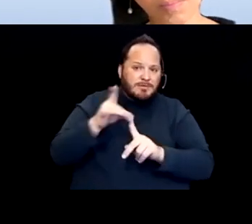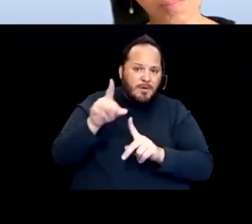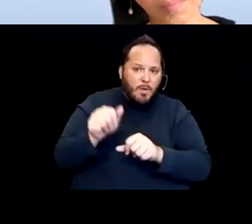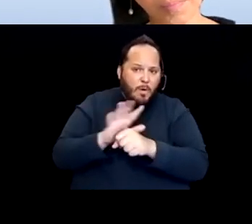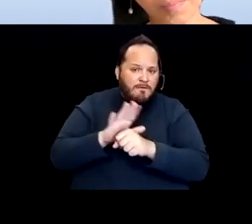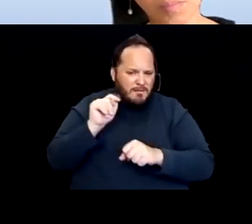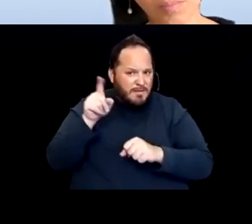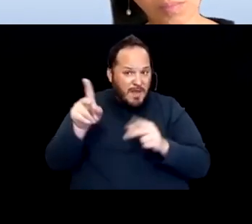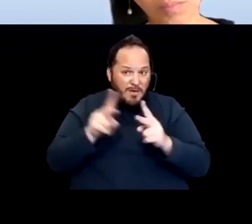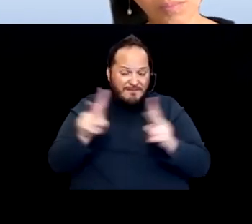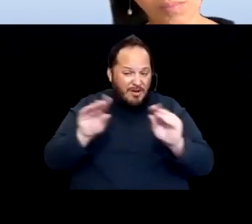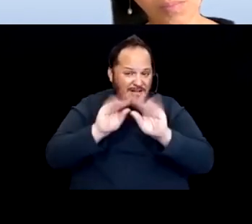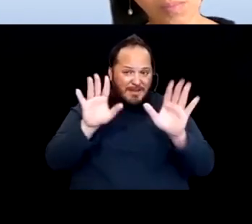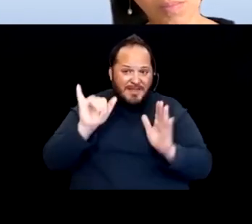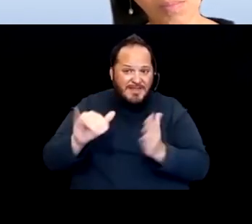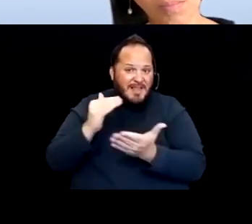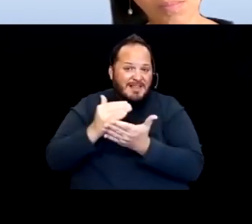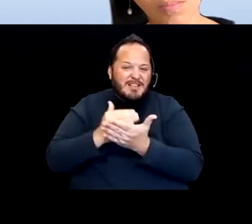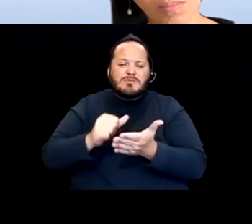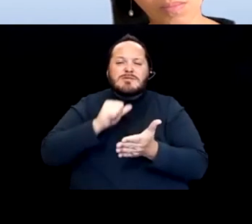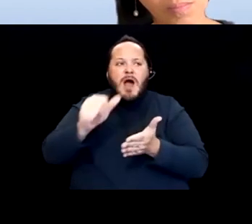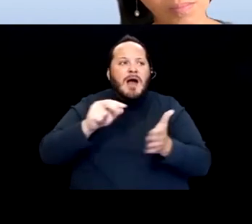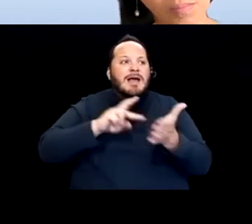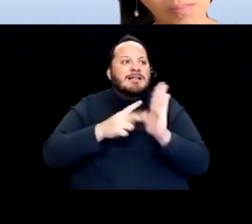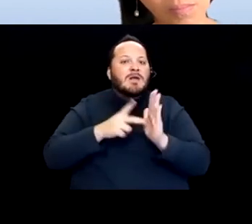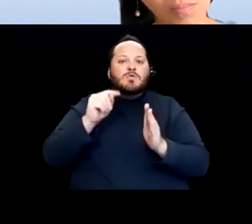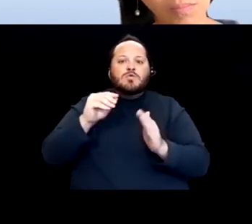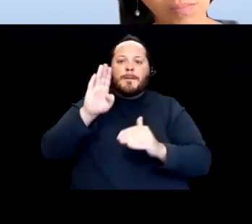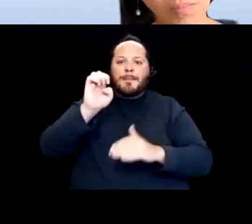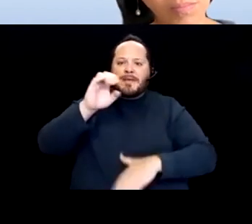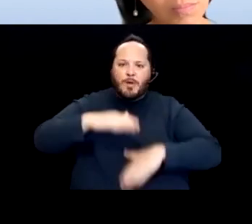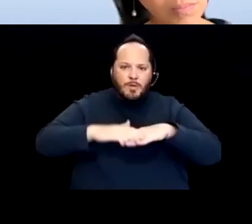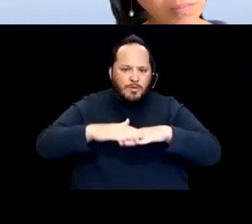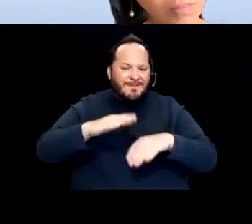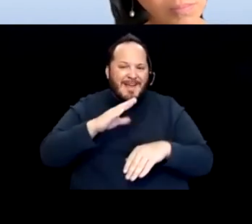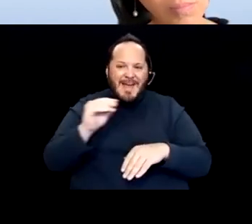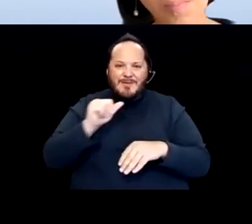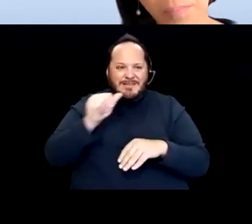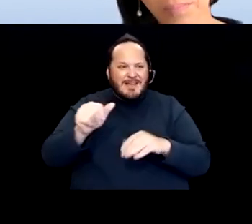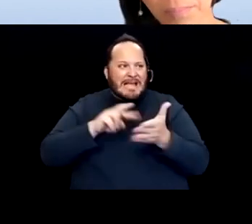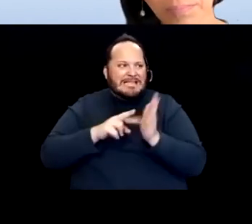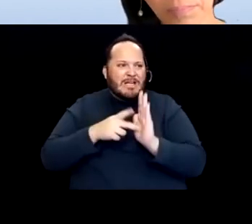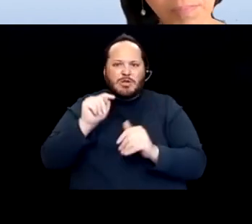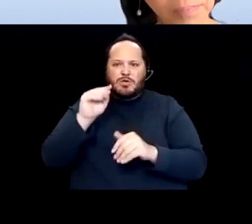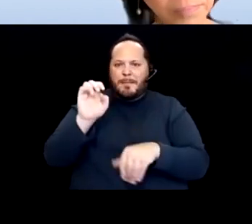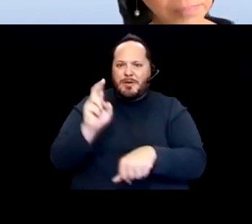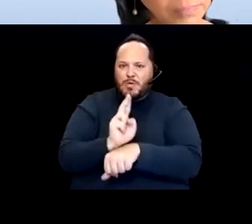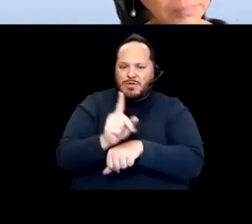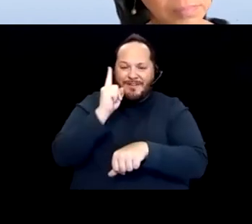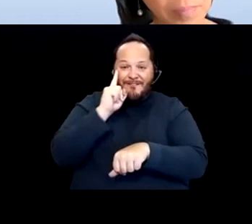that that list was not intended to be exclusive. And it was not intended to be used for vaccine prioritization.